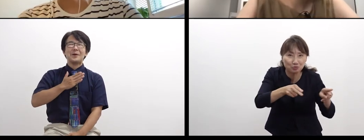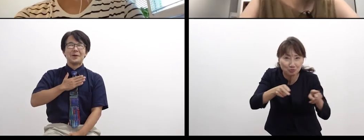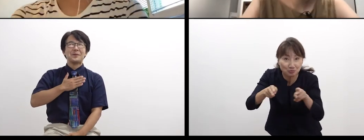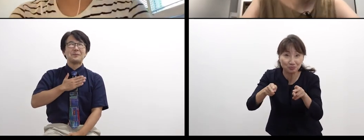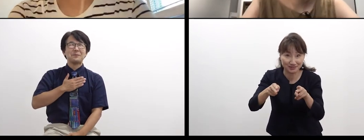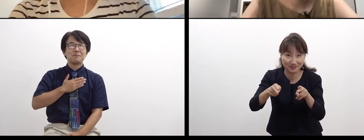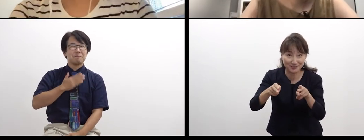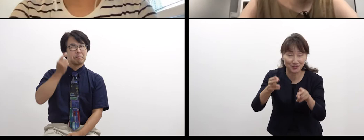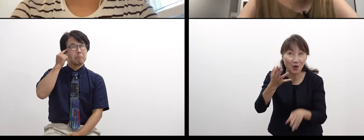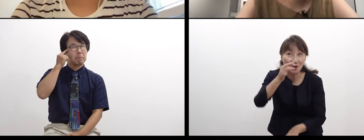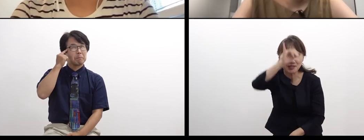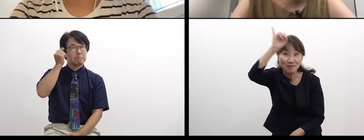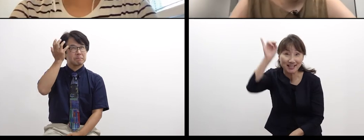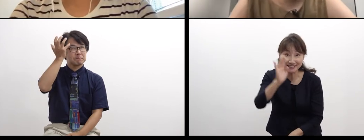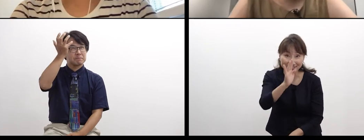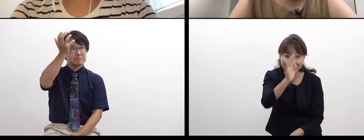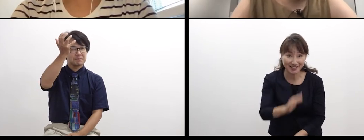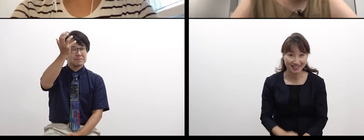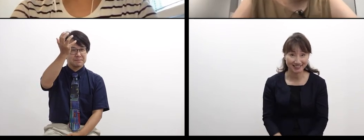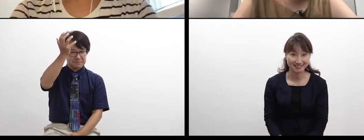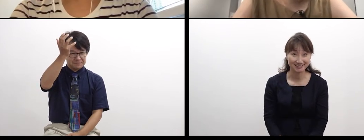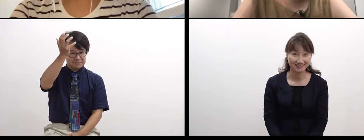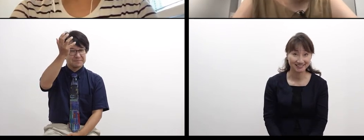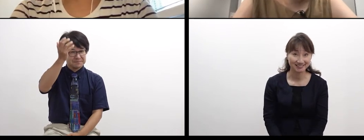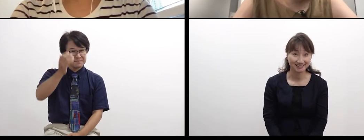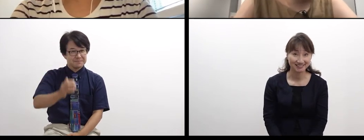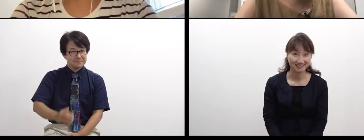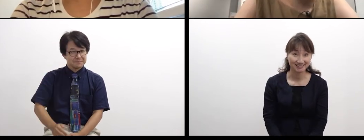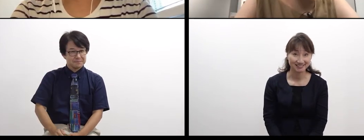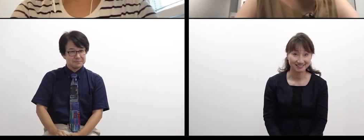Are you done?